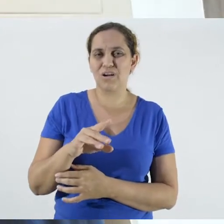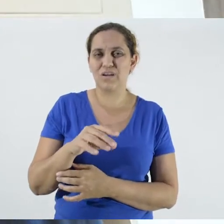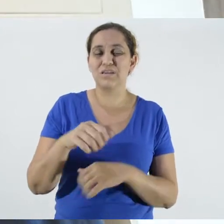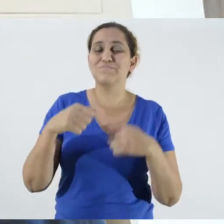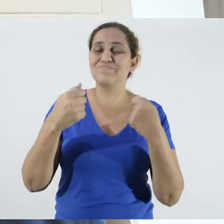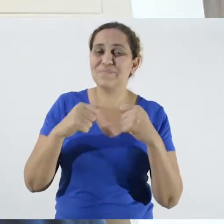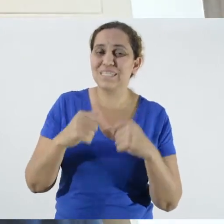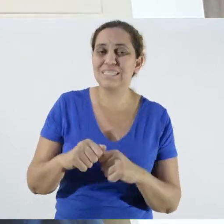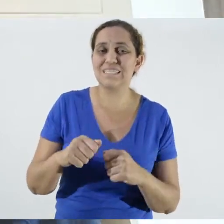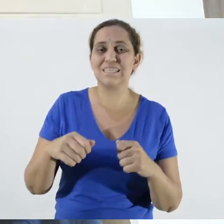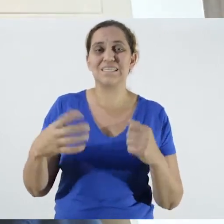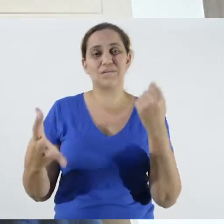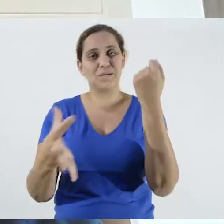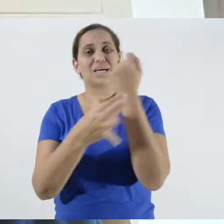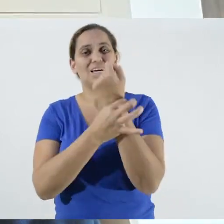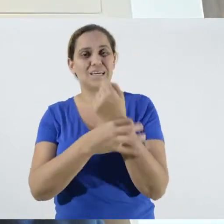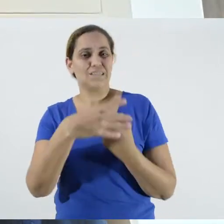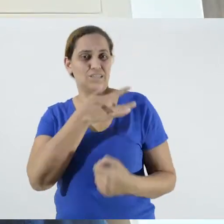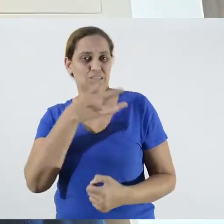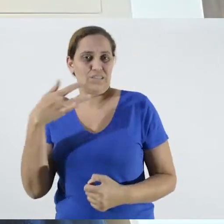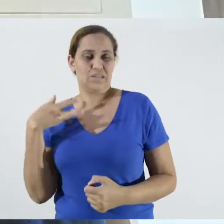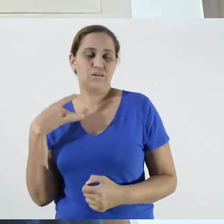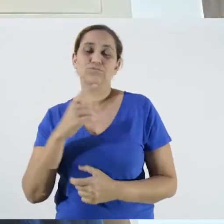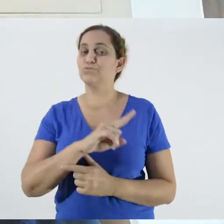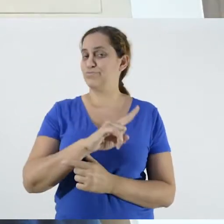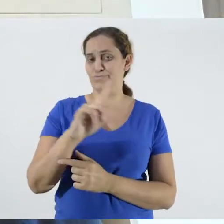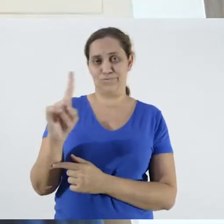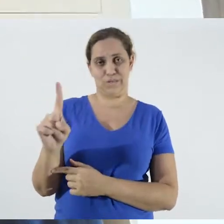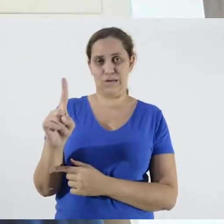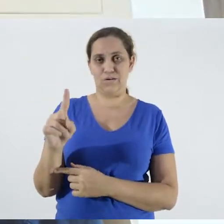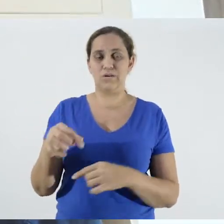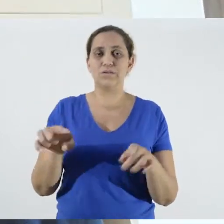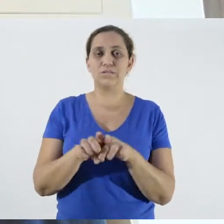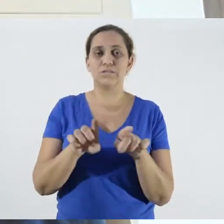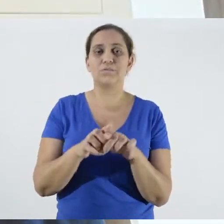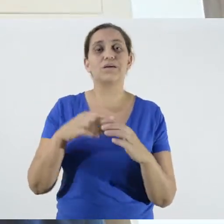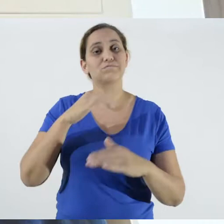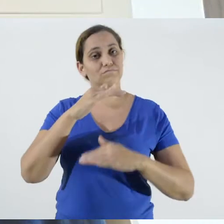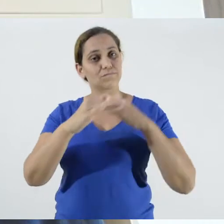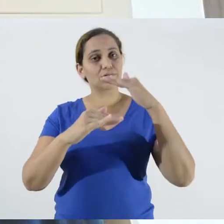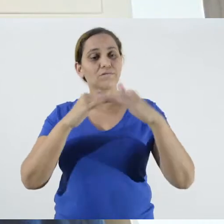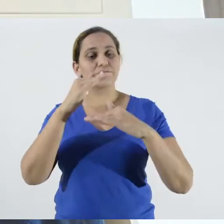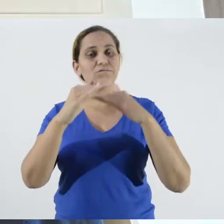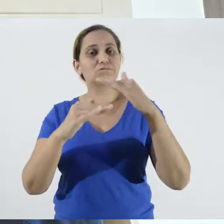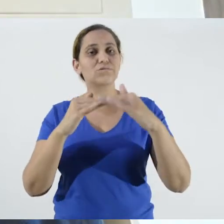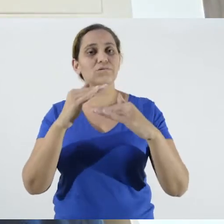the health of rural producers, but how to build it in a dialogical way for that environment